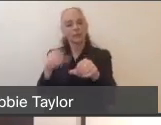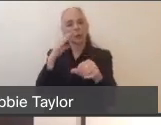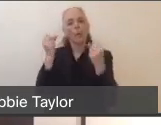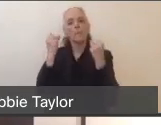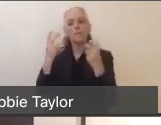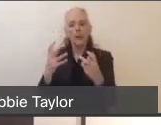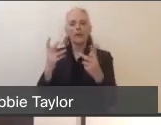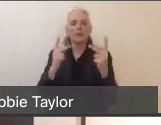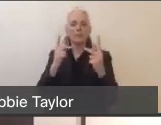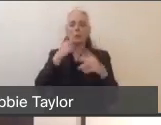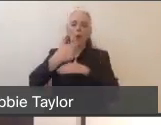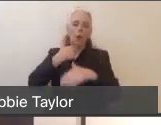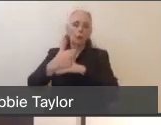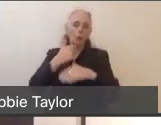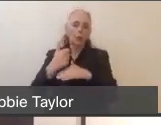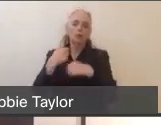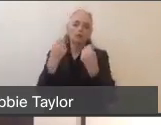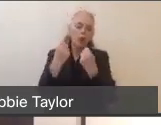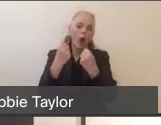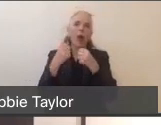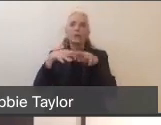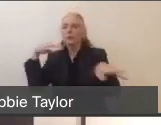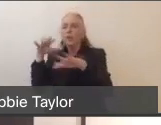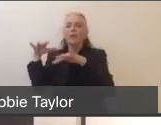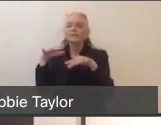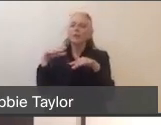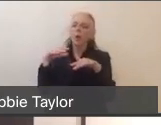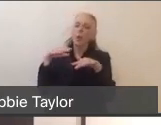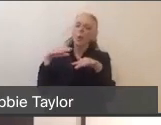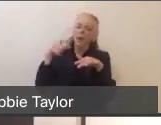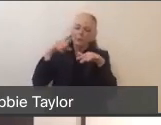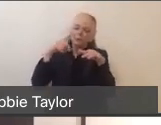it becomes even more of a delicate dance. (Mark, offscreen) What I'd like to add